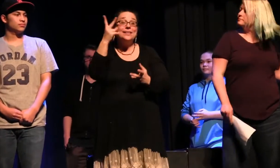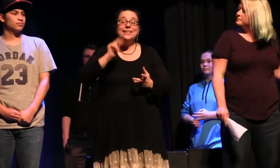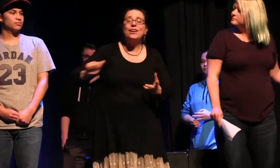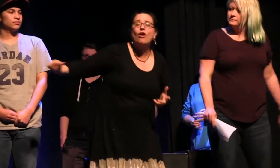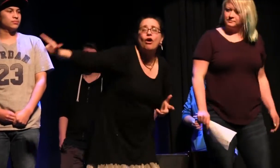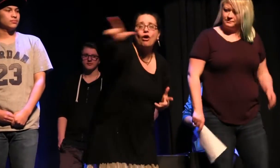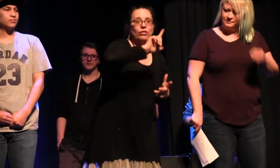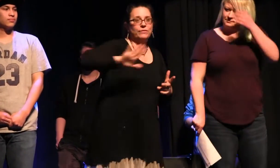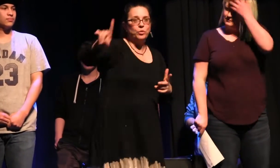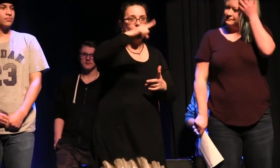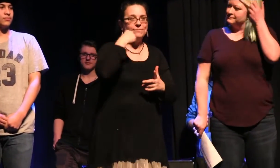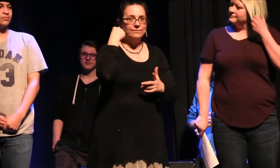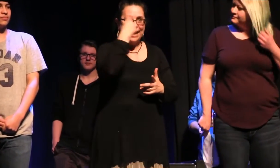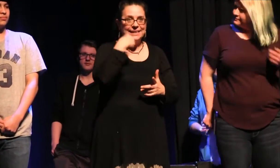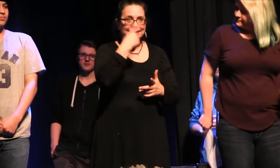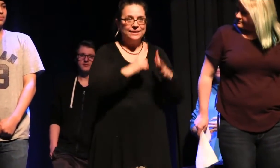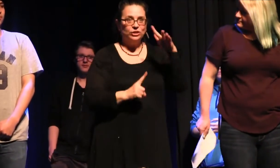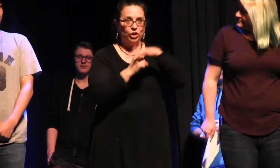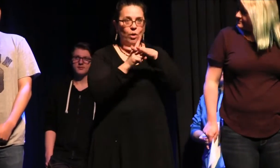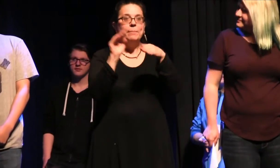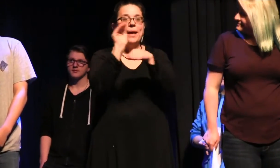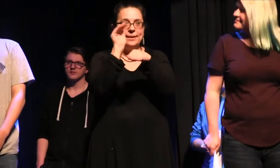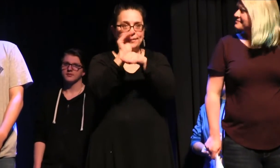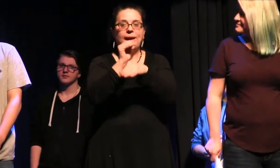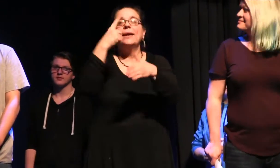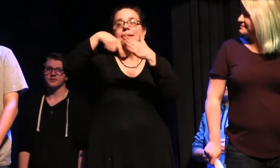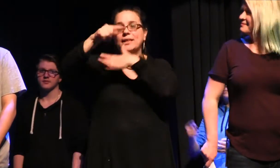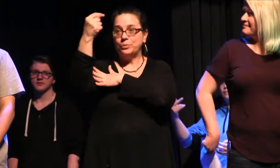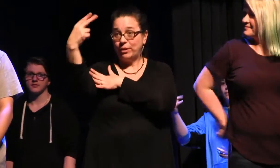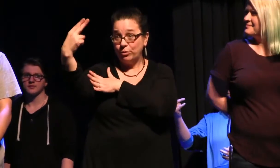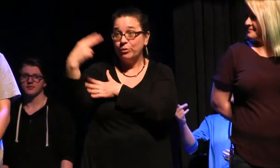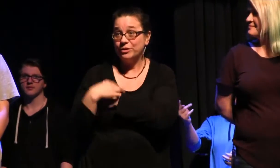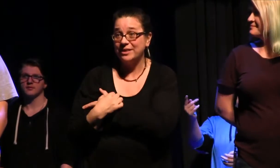I want to see all of your faces in Library next Thursday.